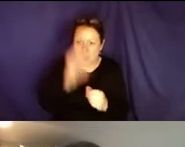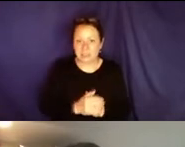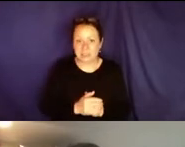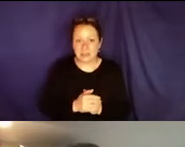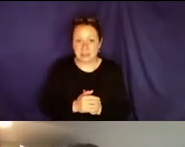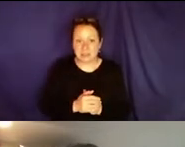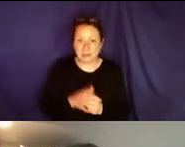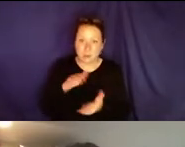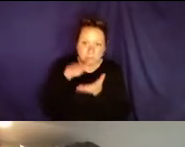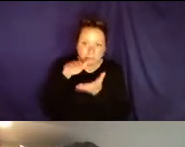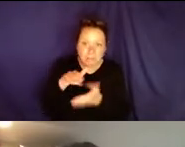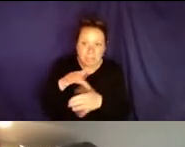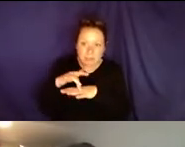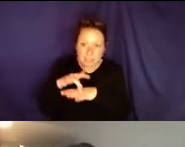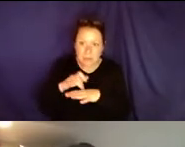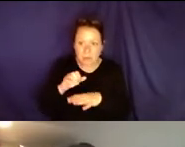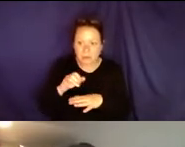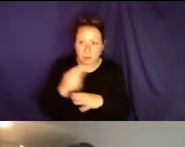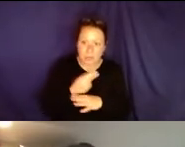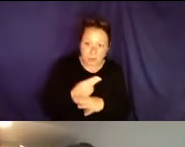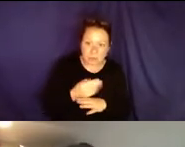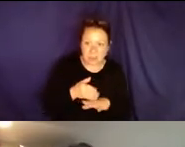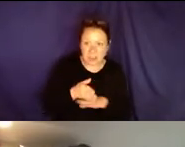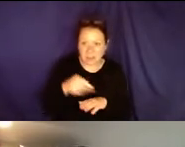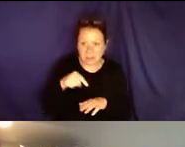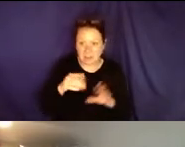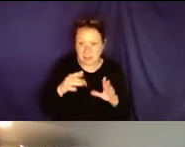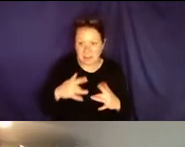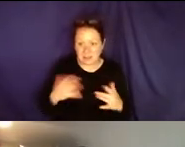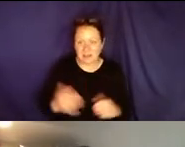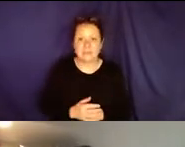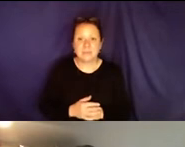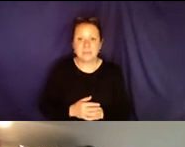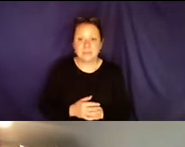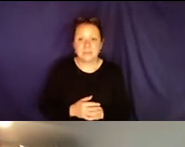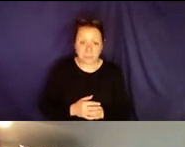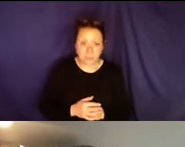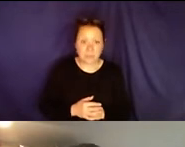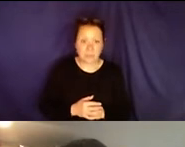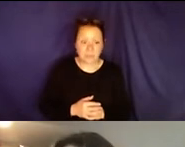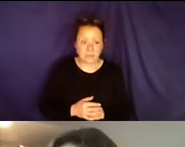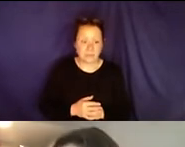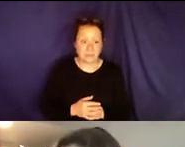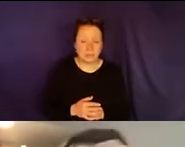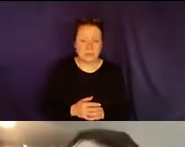to have a great booklet especially that we will use or you can have as a